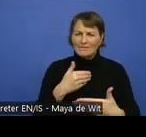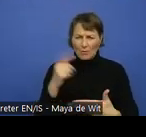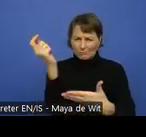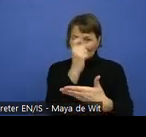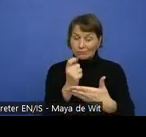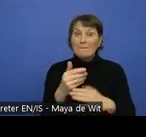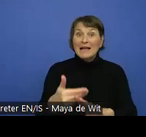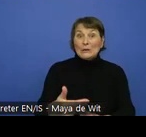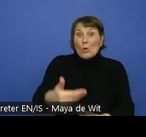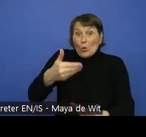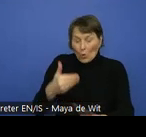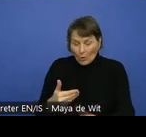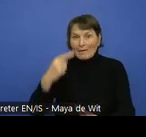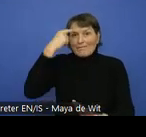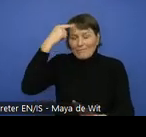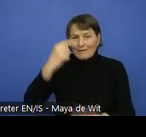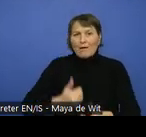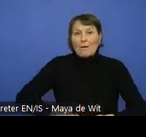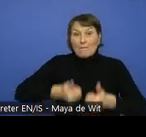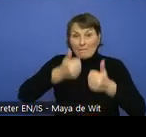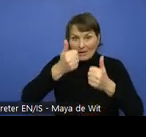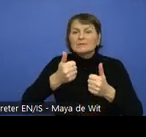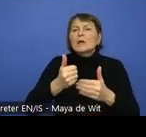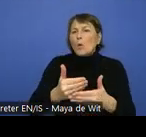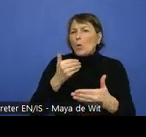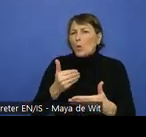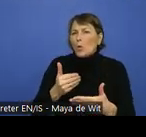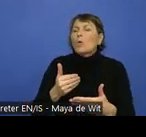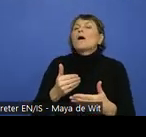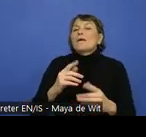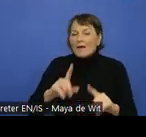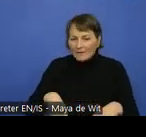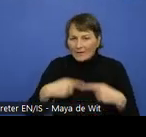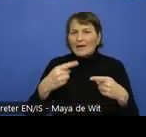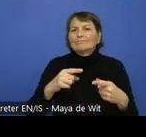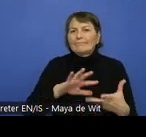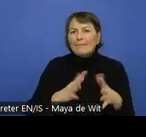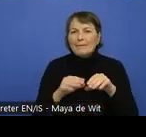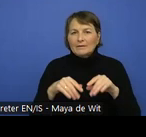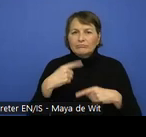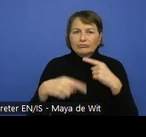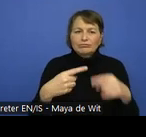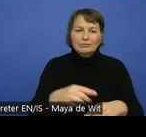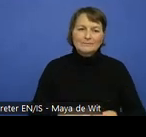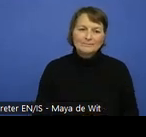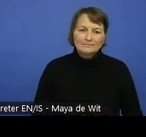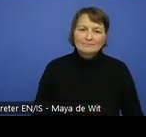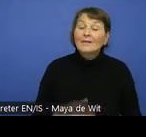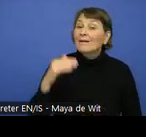So that later it can be implemented. Then the second one, the second module on information design discusses different aspects